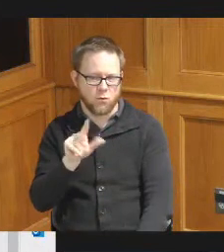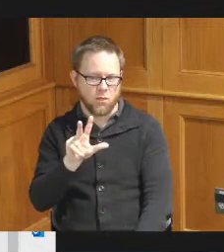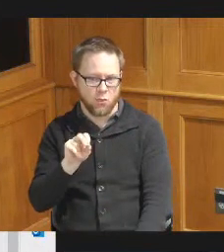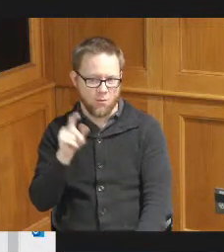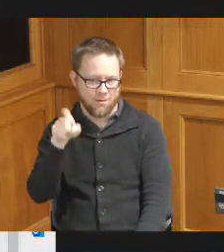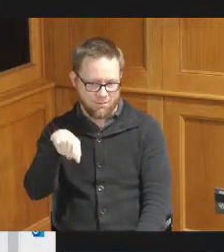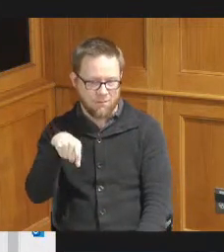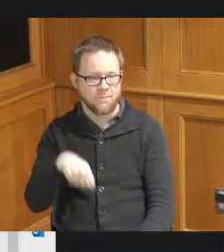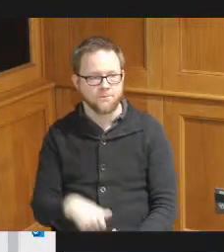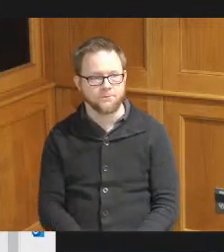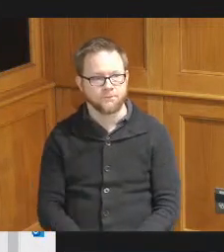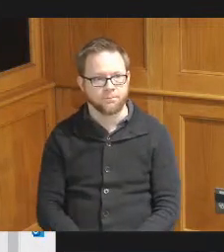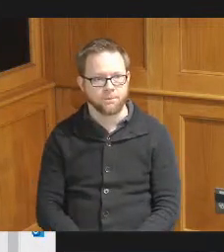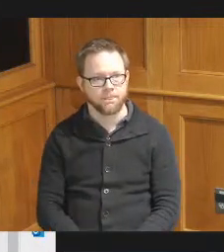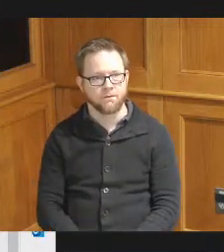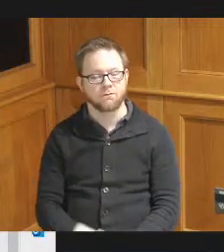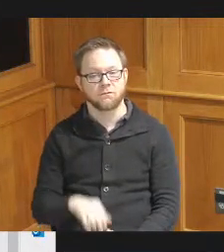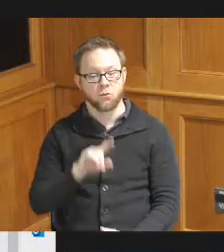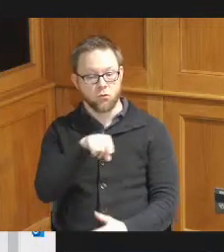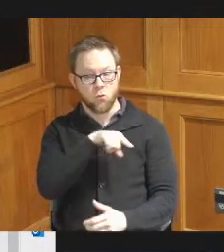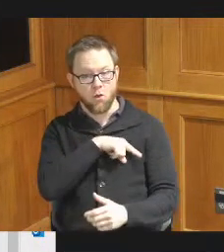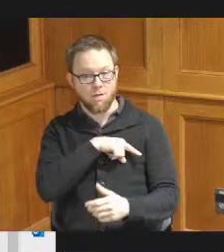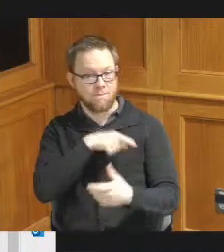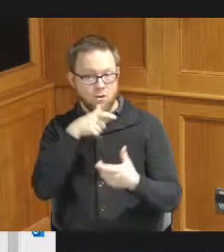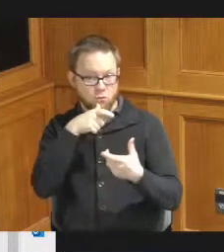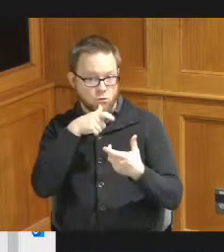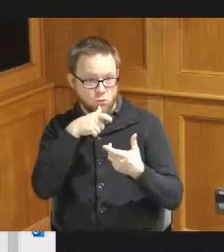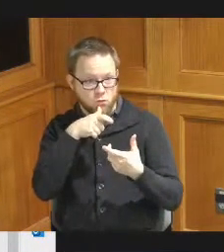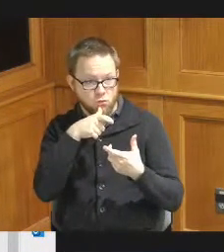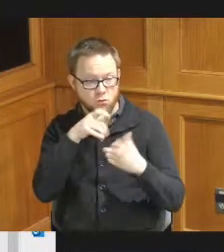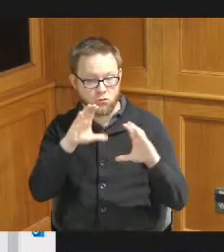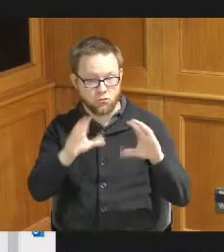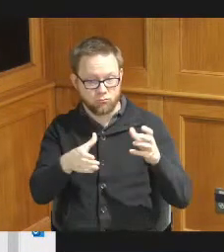so who are the home our qualifying populations these are persons currently